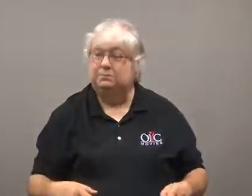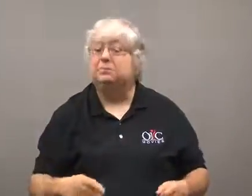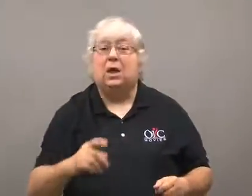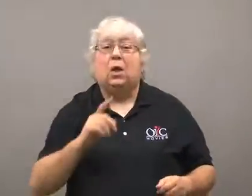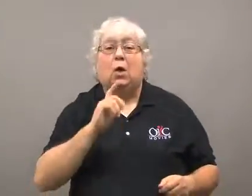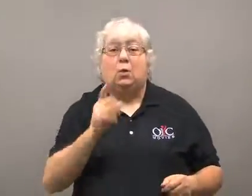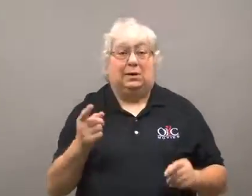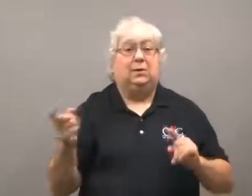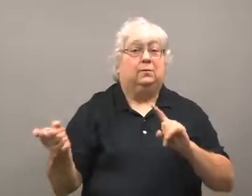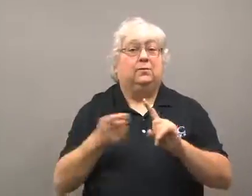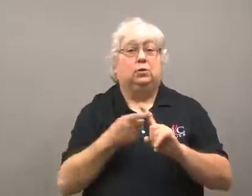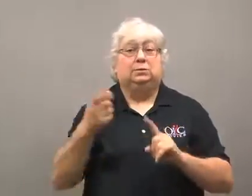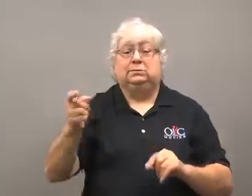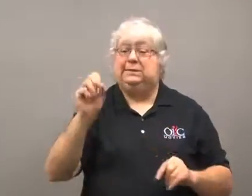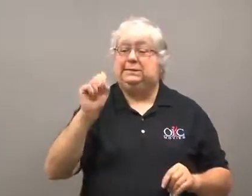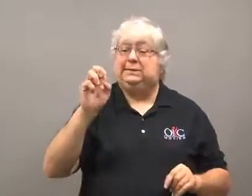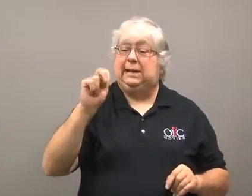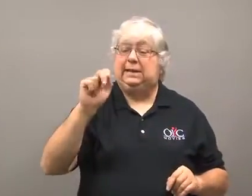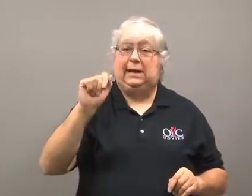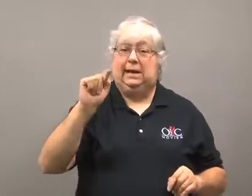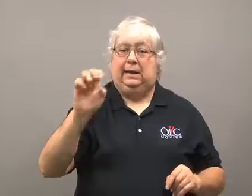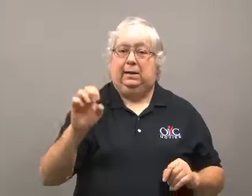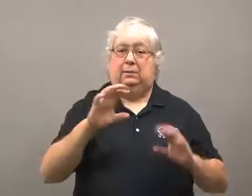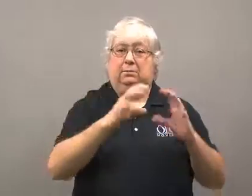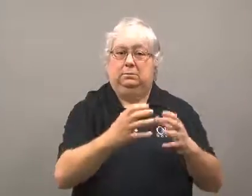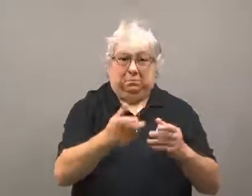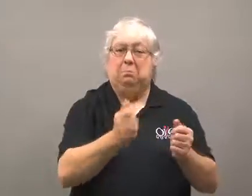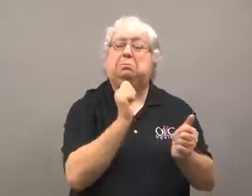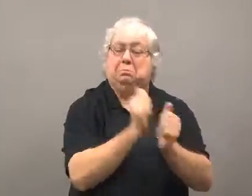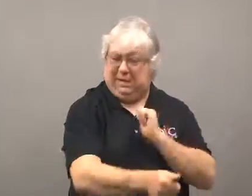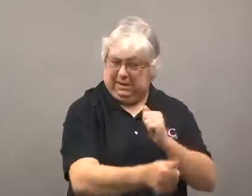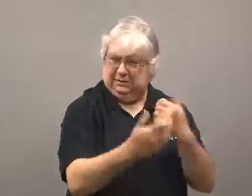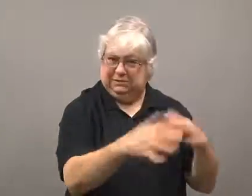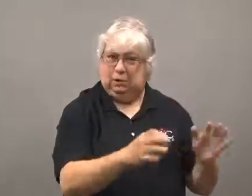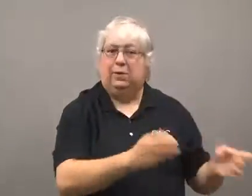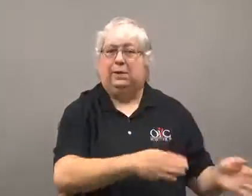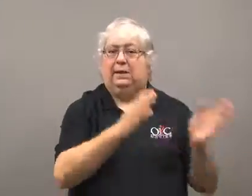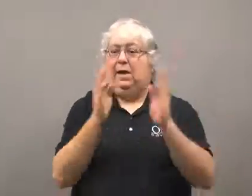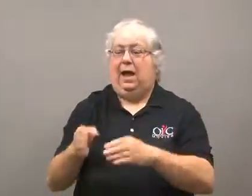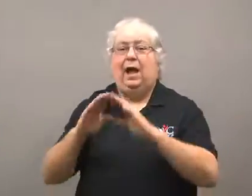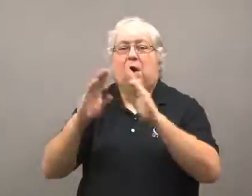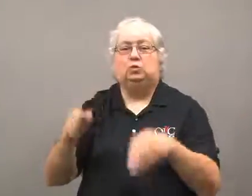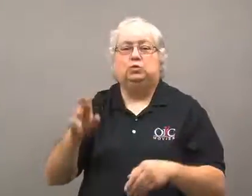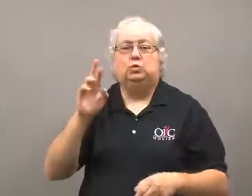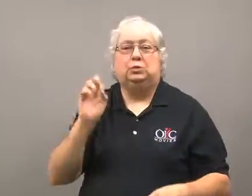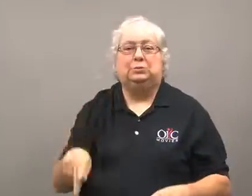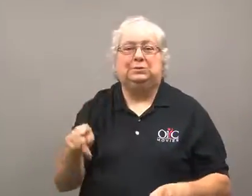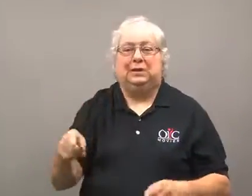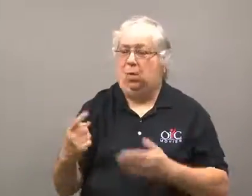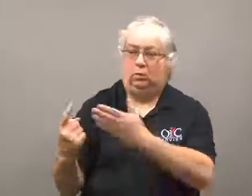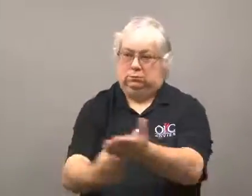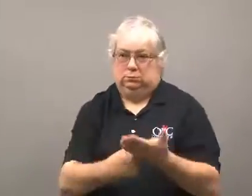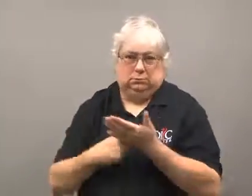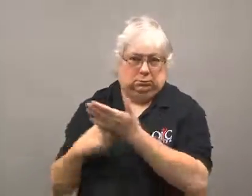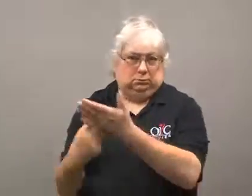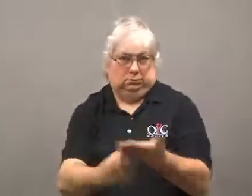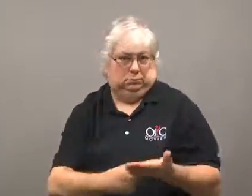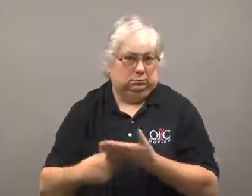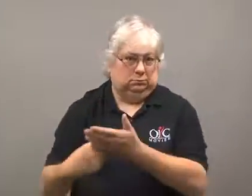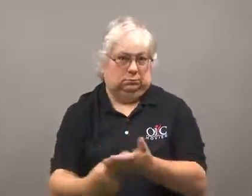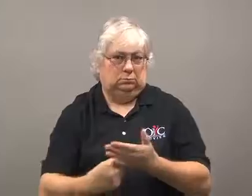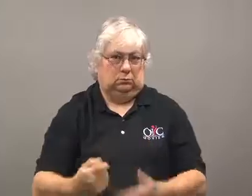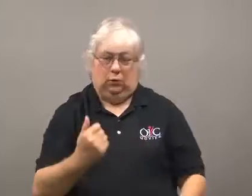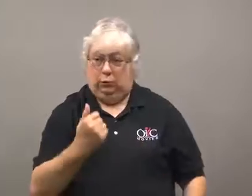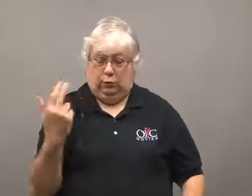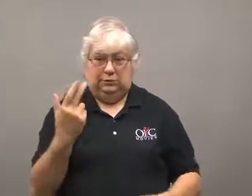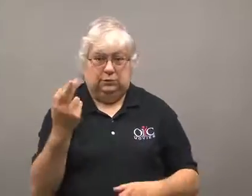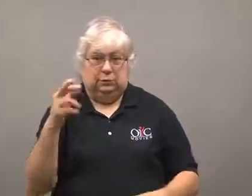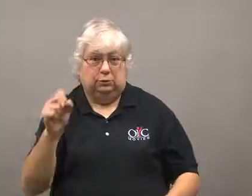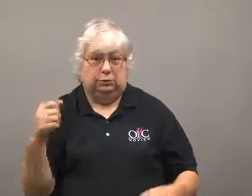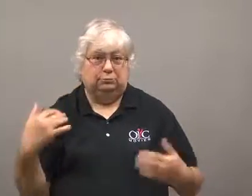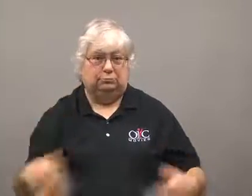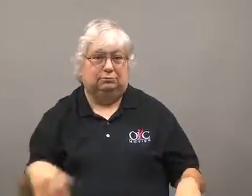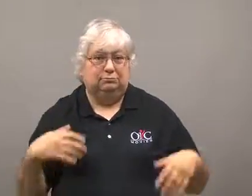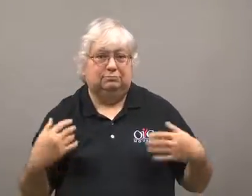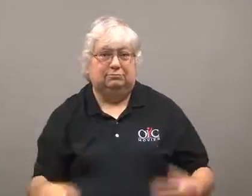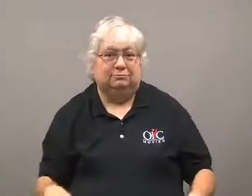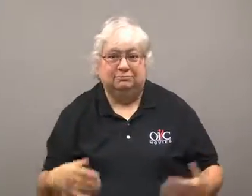The Senate passed the legislation quickly, but in the House, the debate went on for 13 hours.